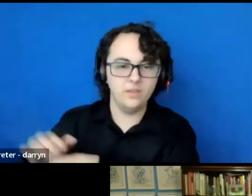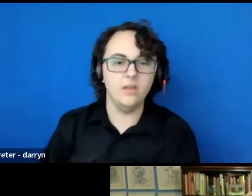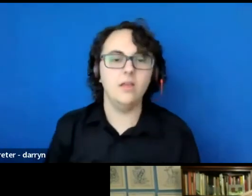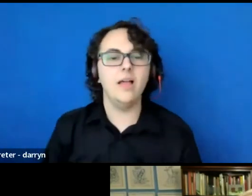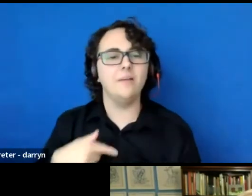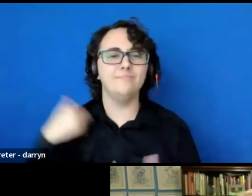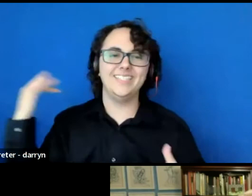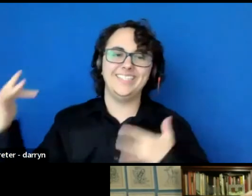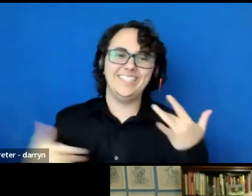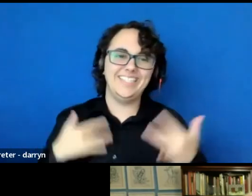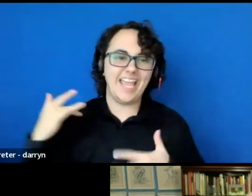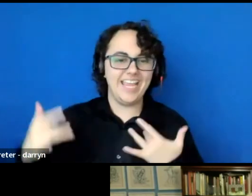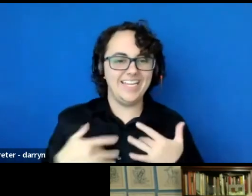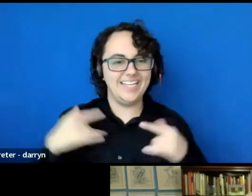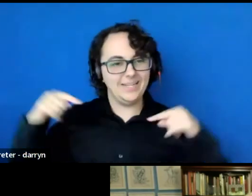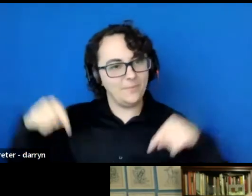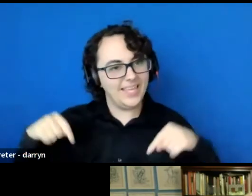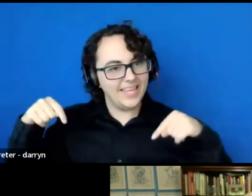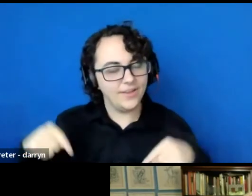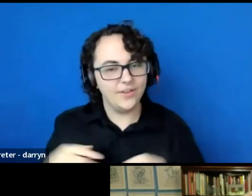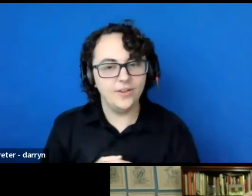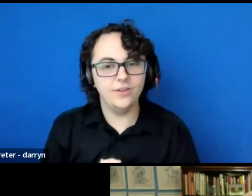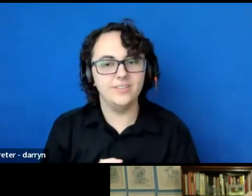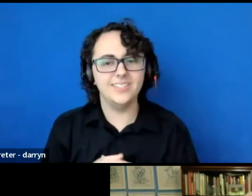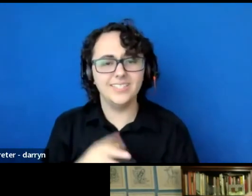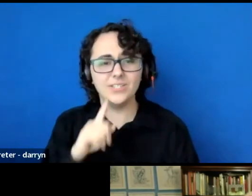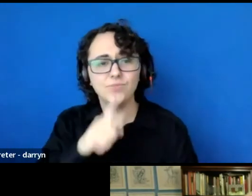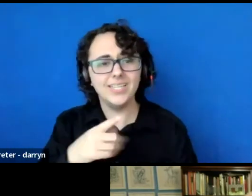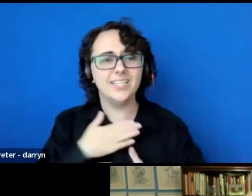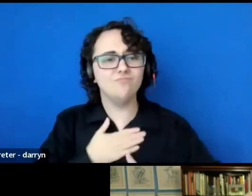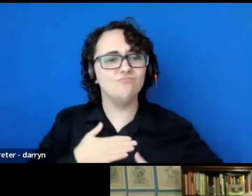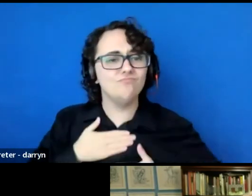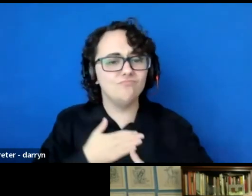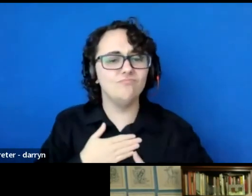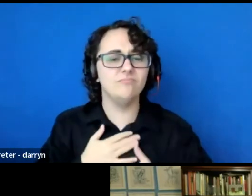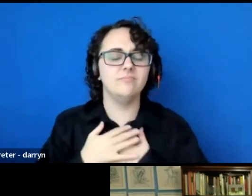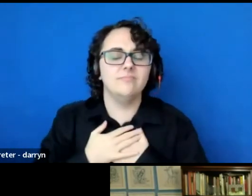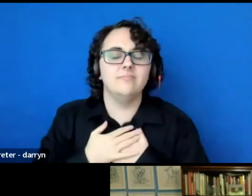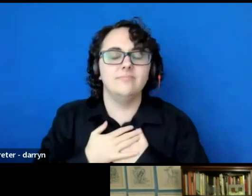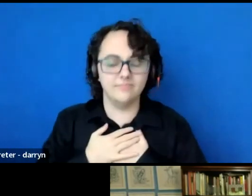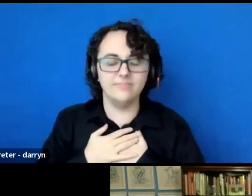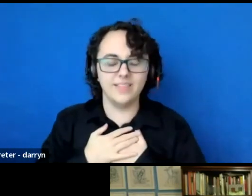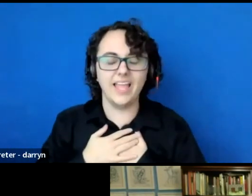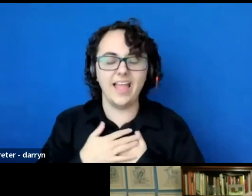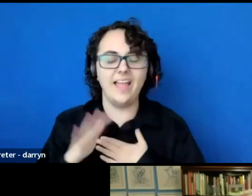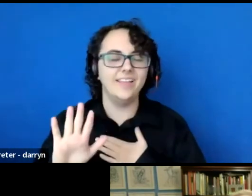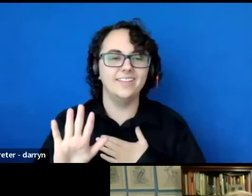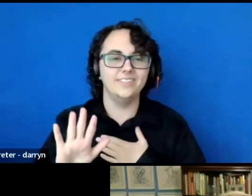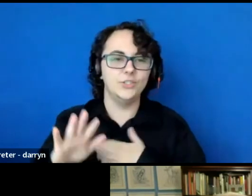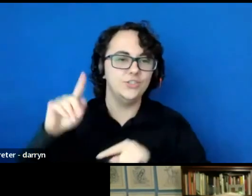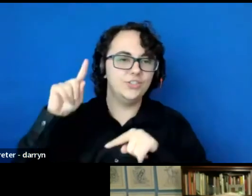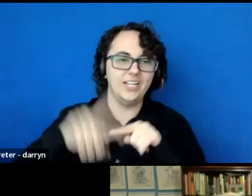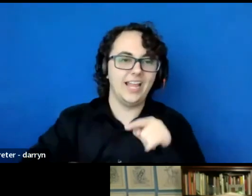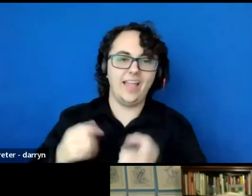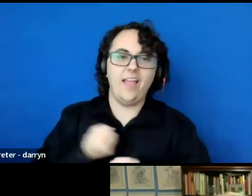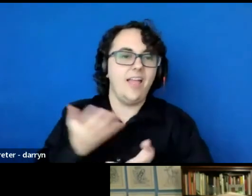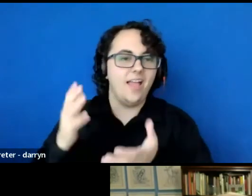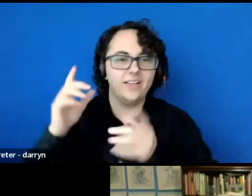I'm really, really... It's really such a pleasure, I really I'm sort of happy beyond words to be speaking to this community